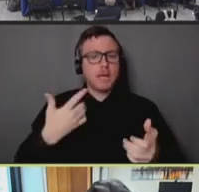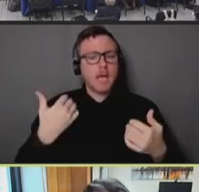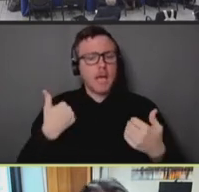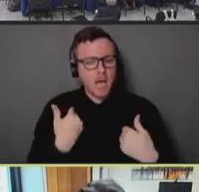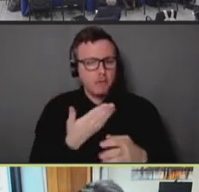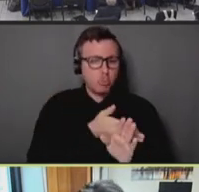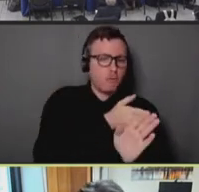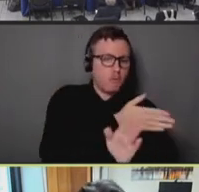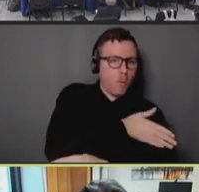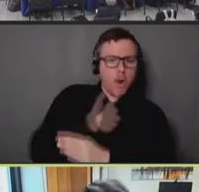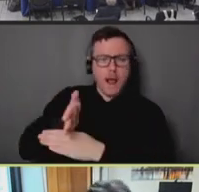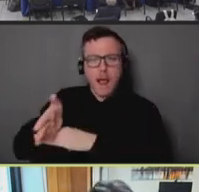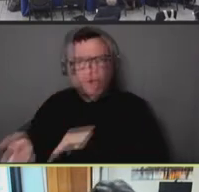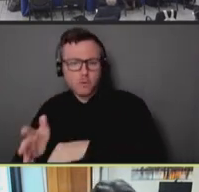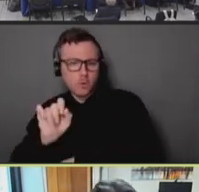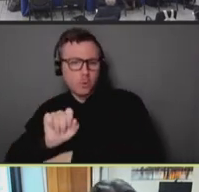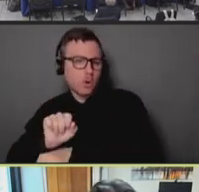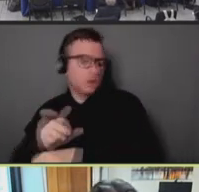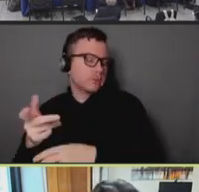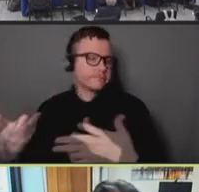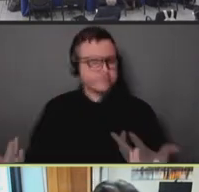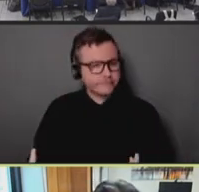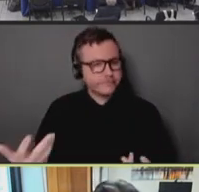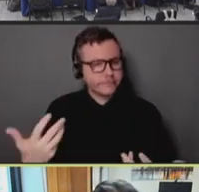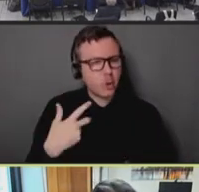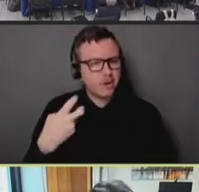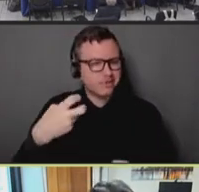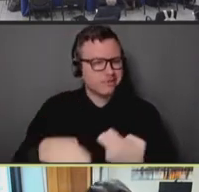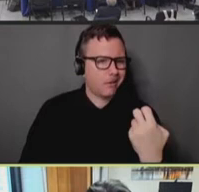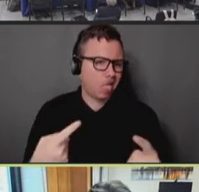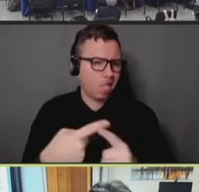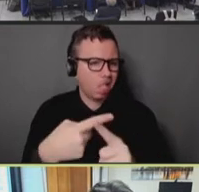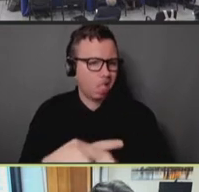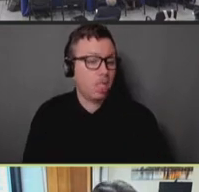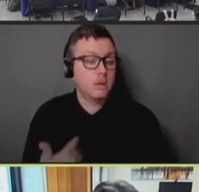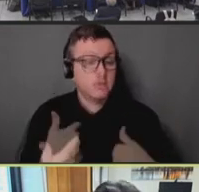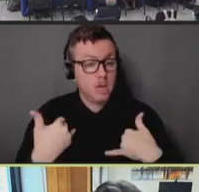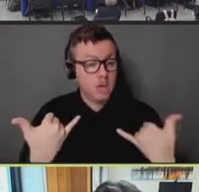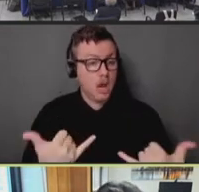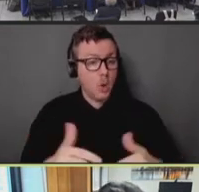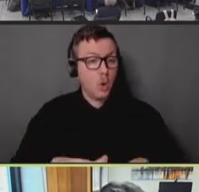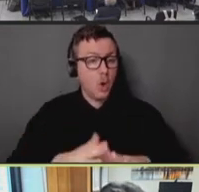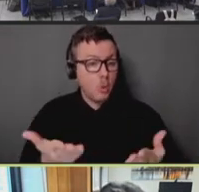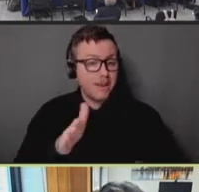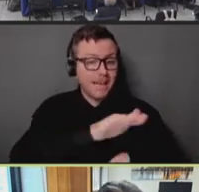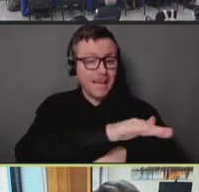to get off work, and to go get vaccinated. So we opened up appointments on evenings and weekends.